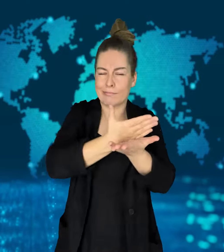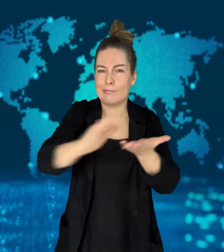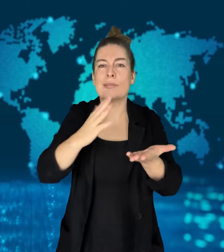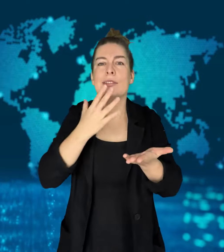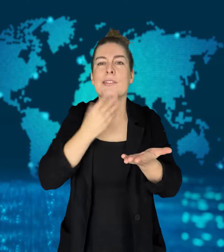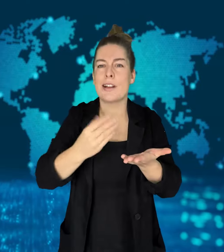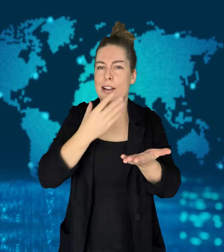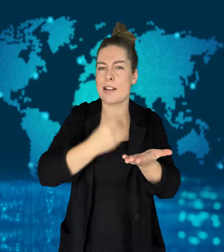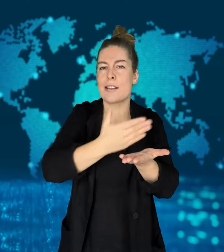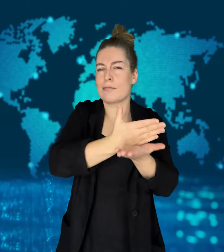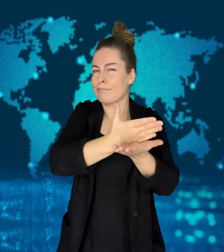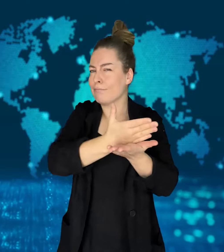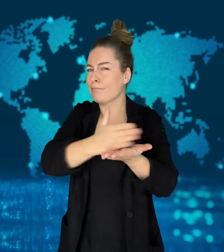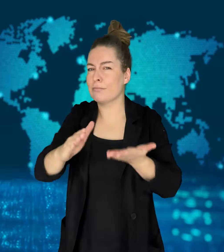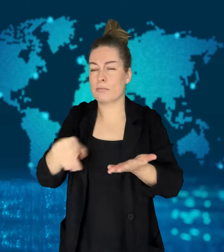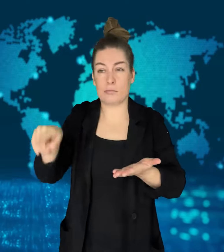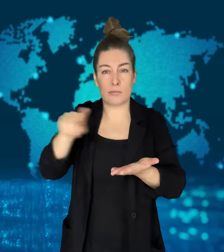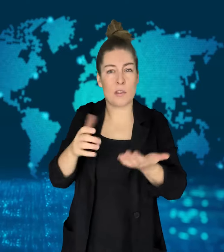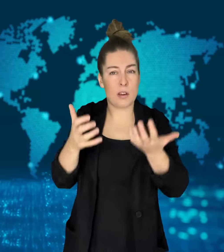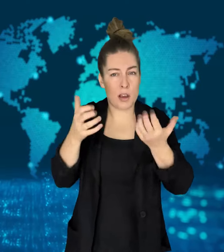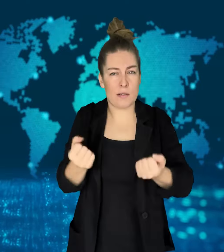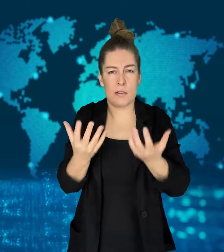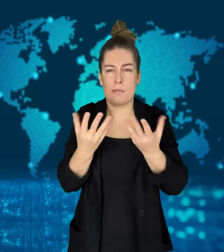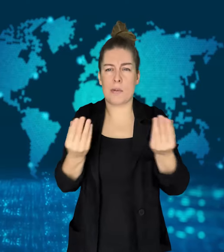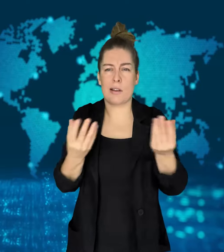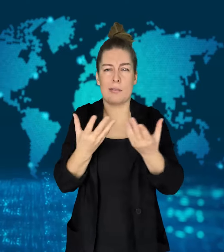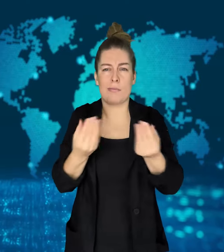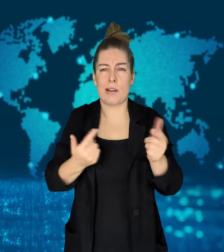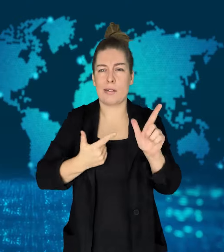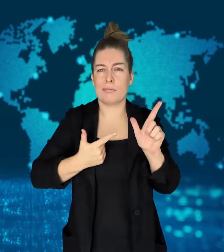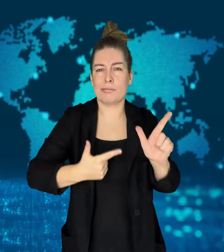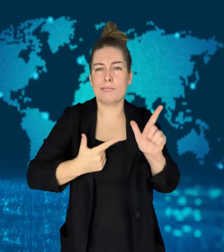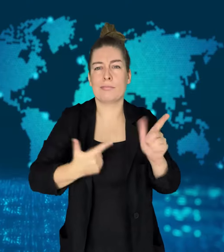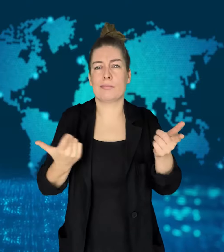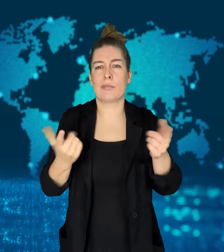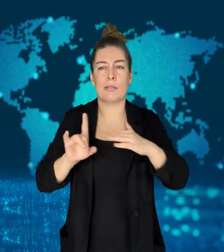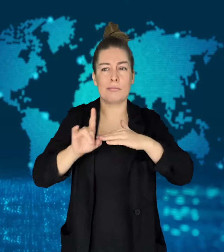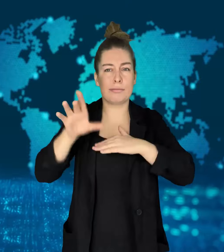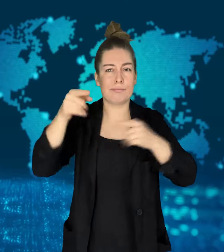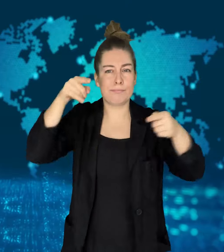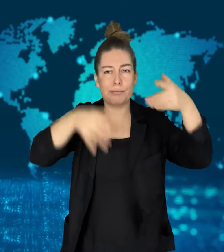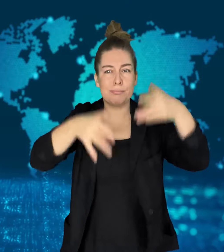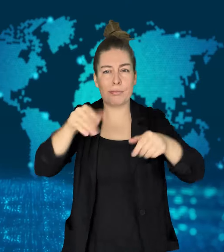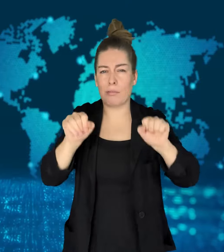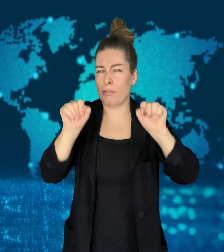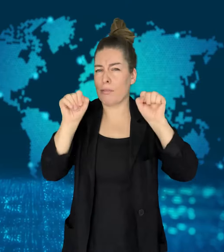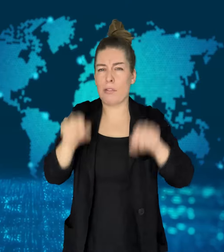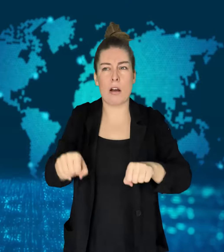They have a huge supply of weapons, including missiles that